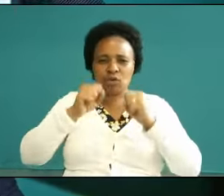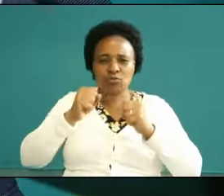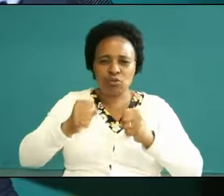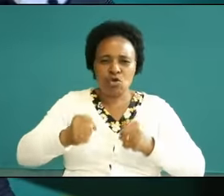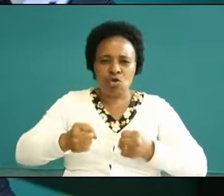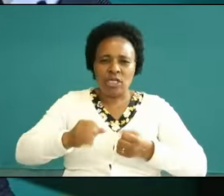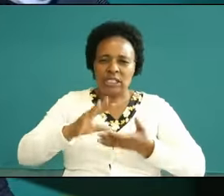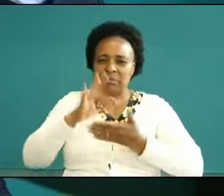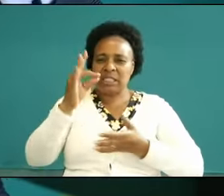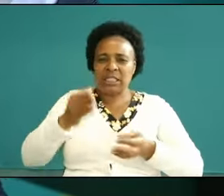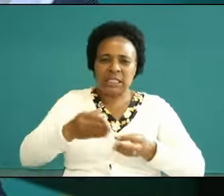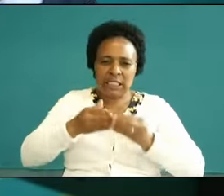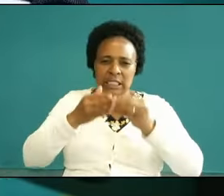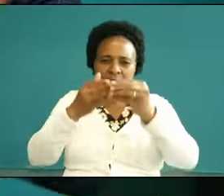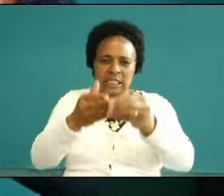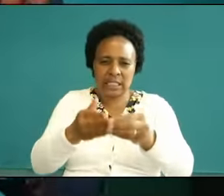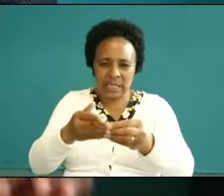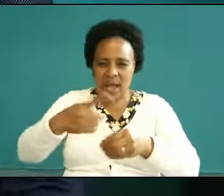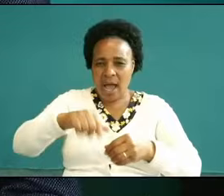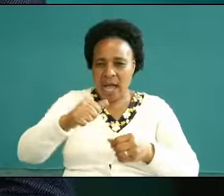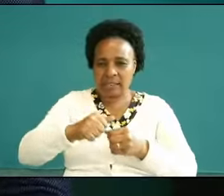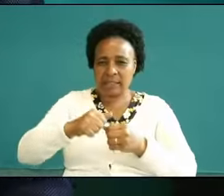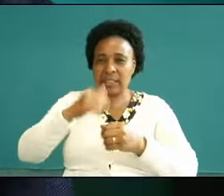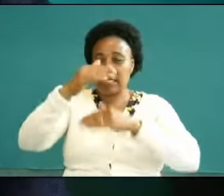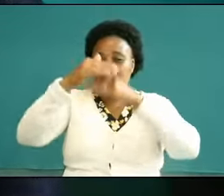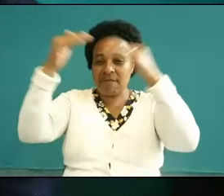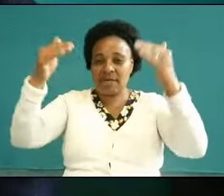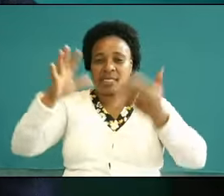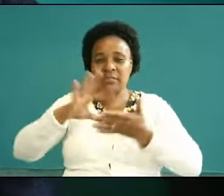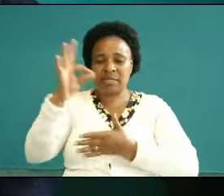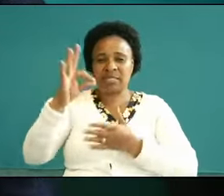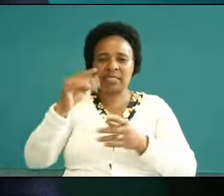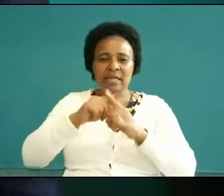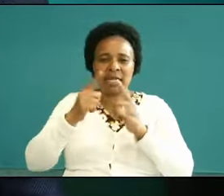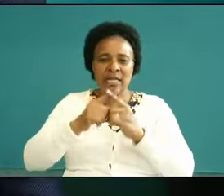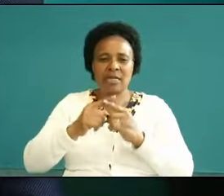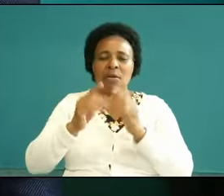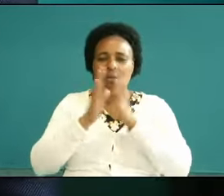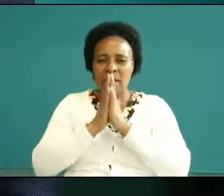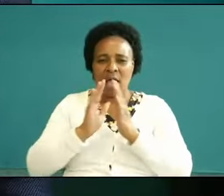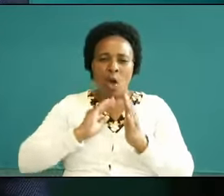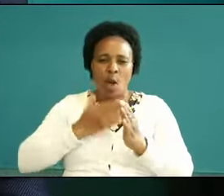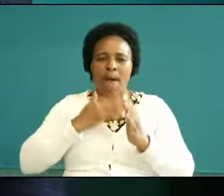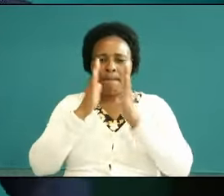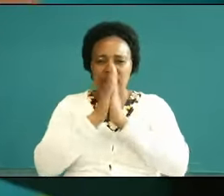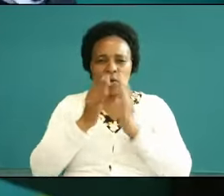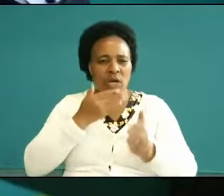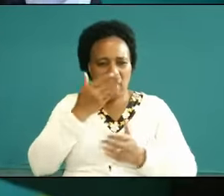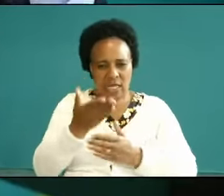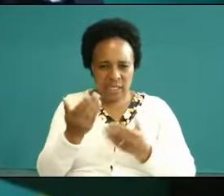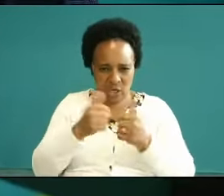to the space of the spirit when we pray our prayer are answered Hallelujah somebody when the church